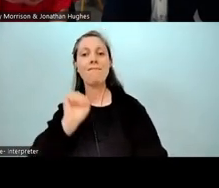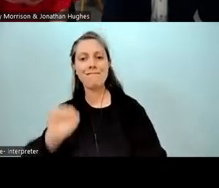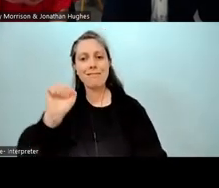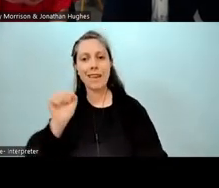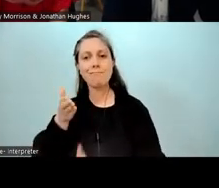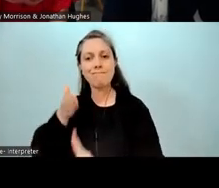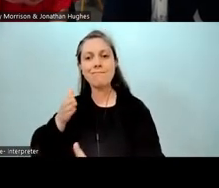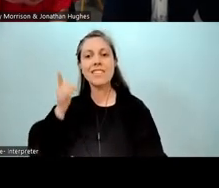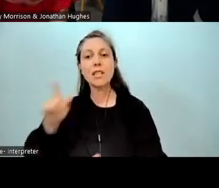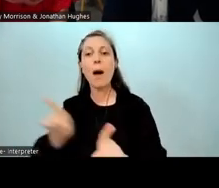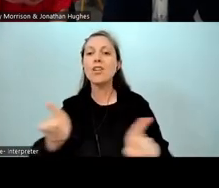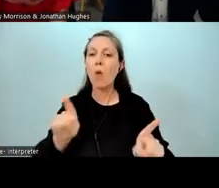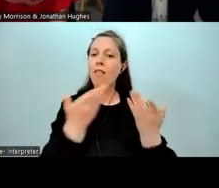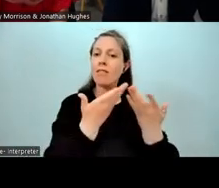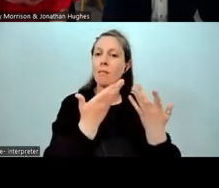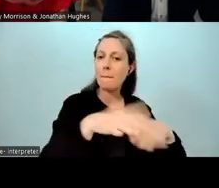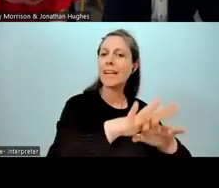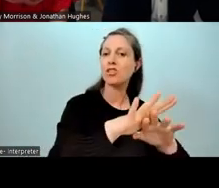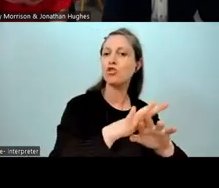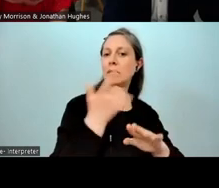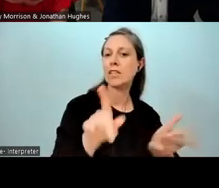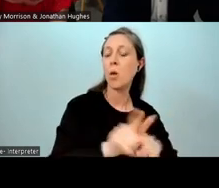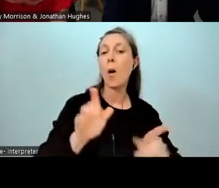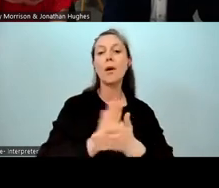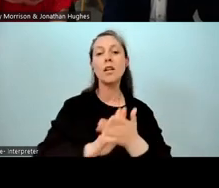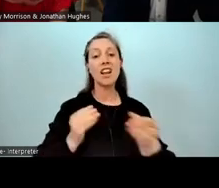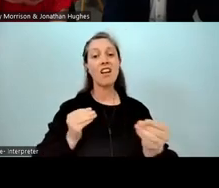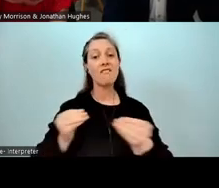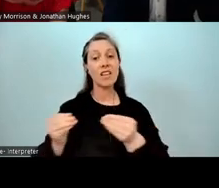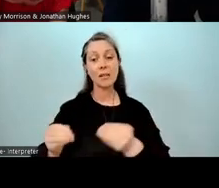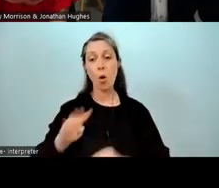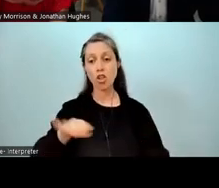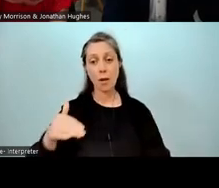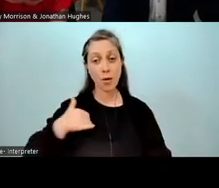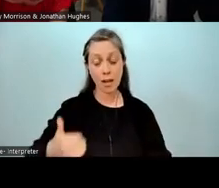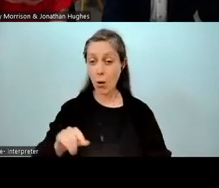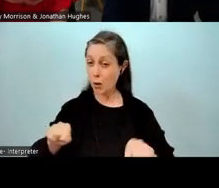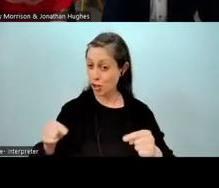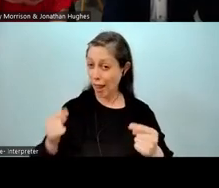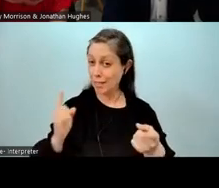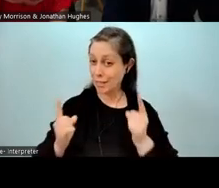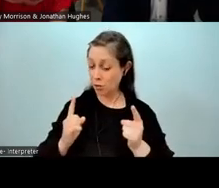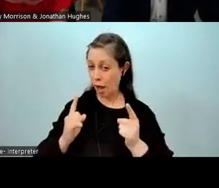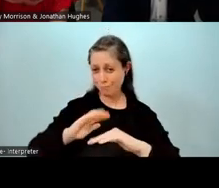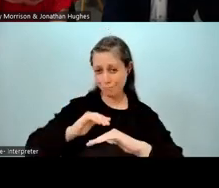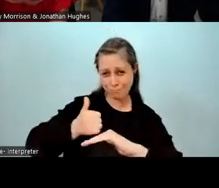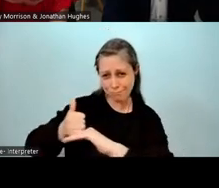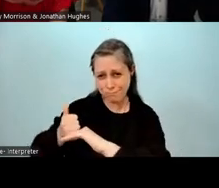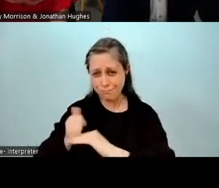So we had to be really flexible with the timetable, and it was pretty, pretty challenging at times. And as the school's grown, which we'll talk about in a minute,